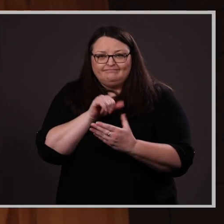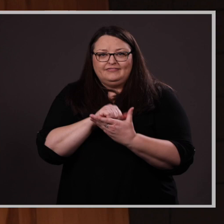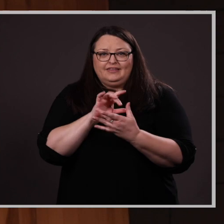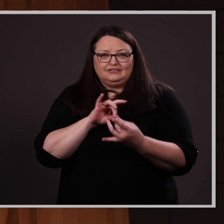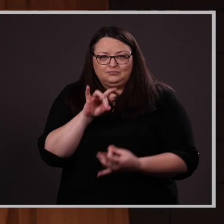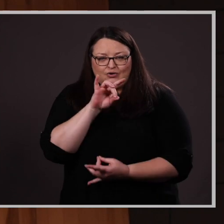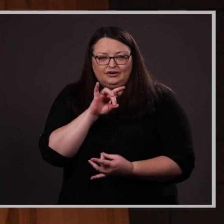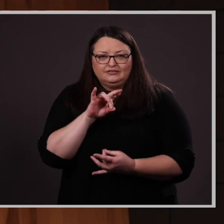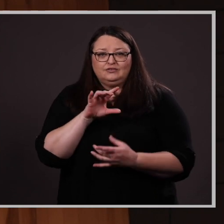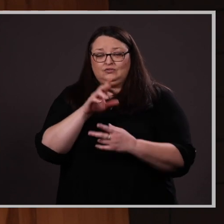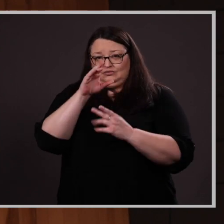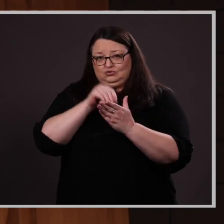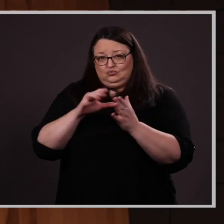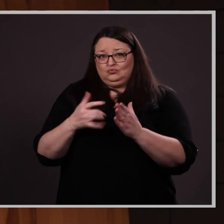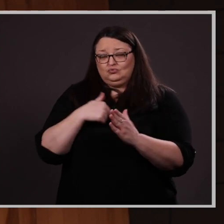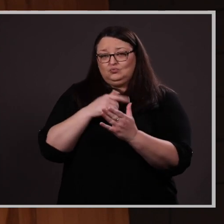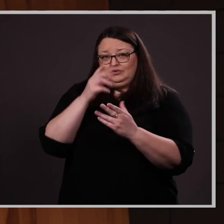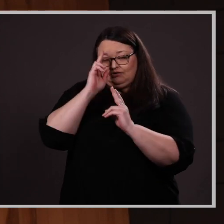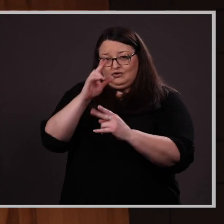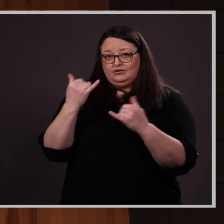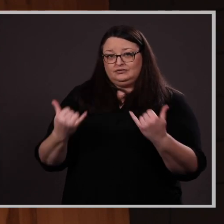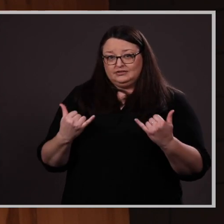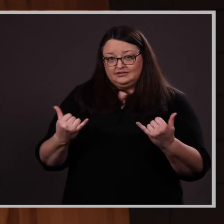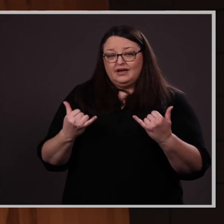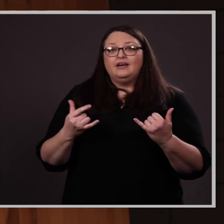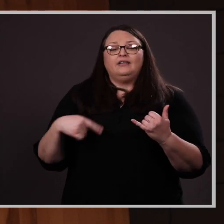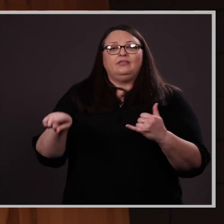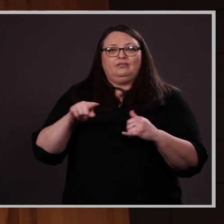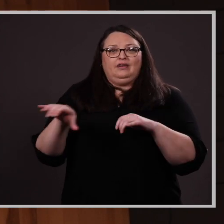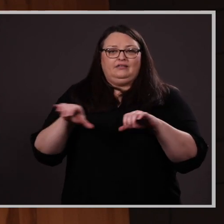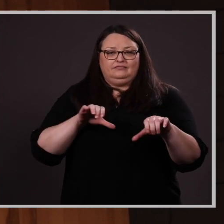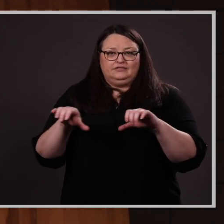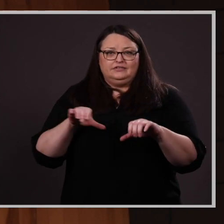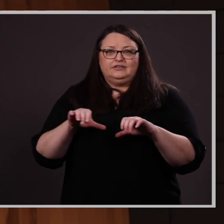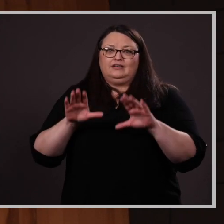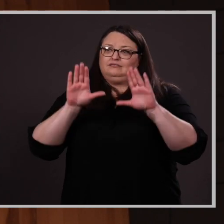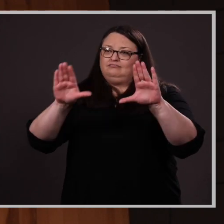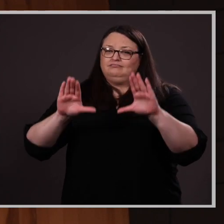The students we honor today perform at a noteworthy level of excellence because of their self-discipline,